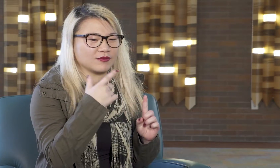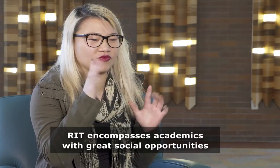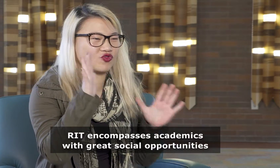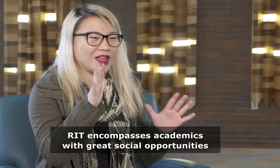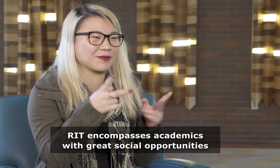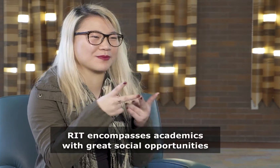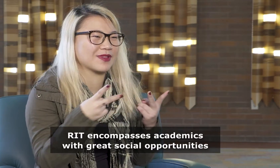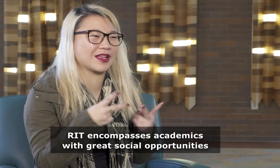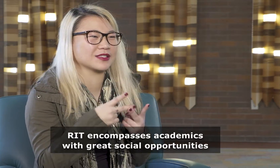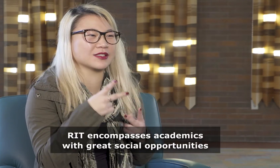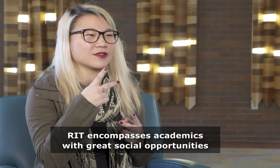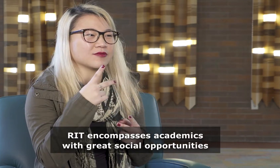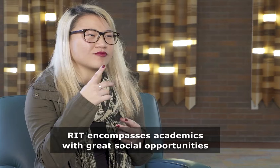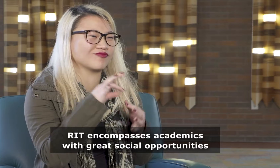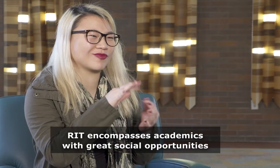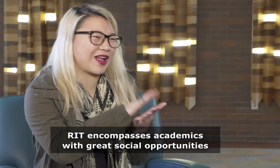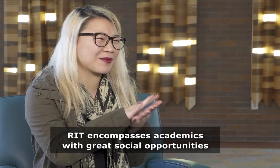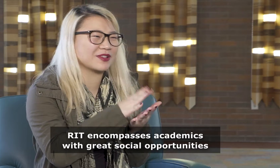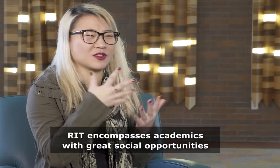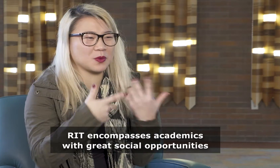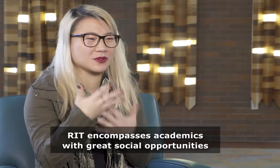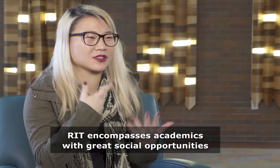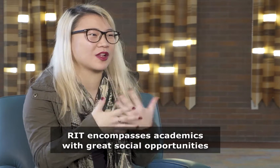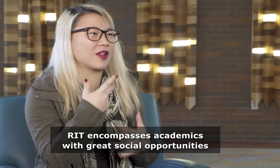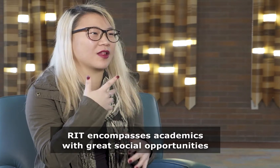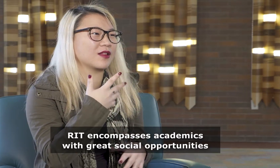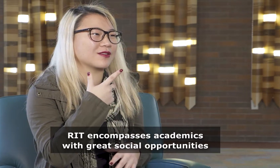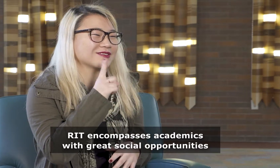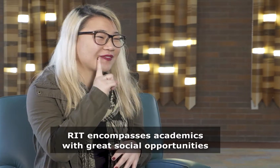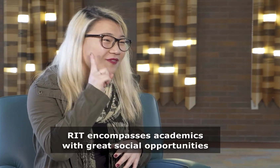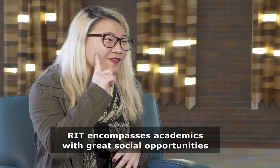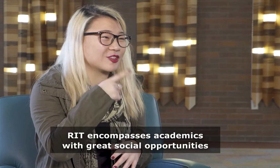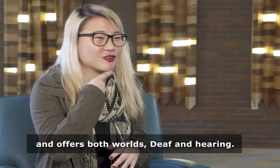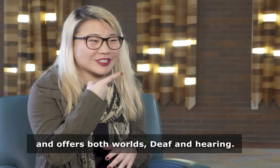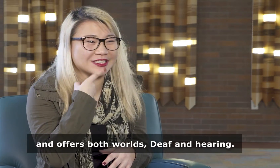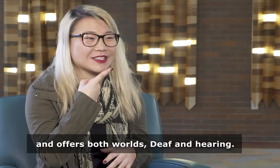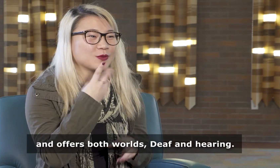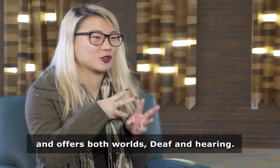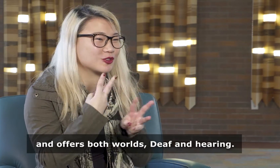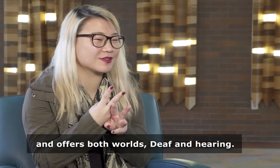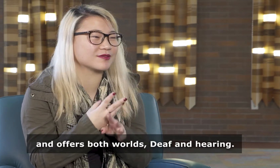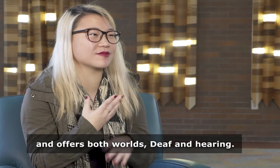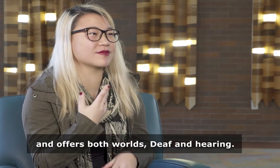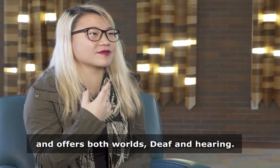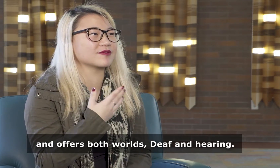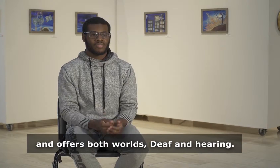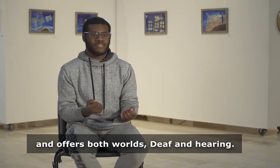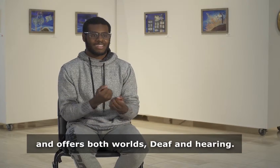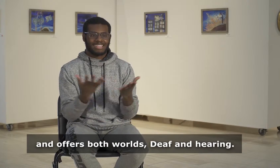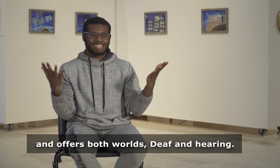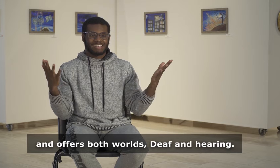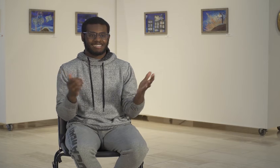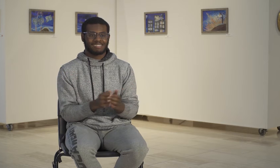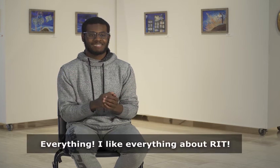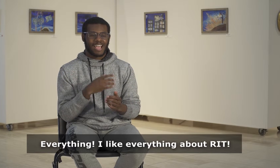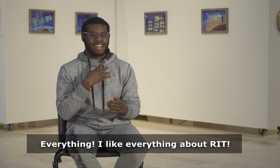RIT encompasses academics with great social opportunities and offers both worlds, Deaf and hearing.